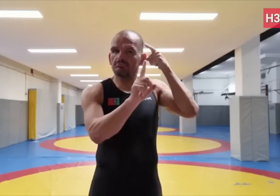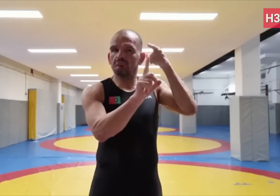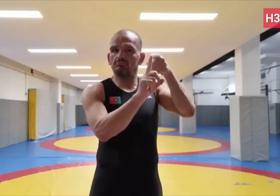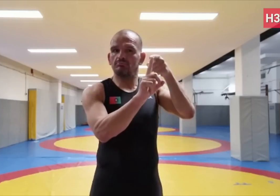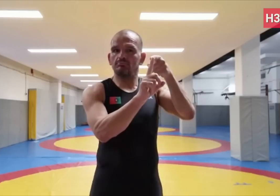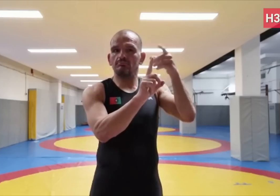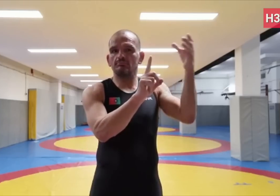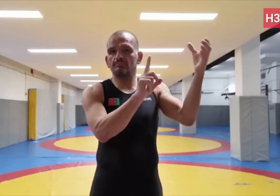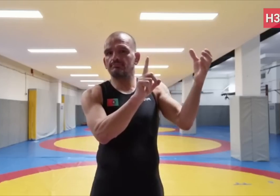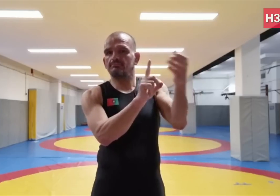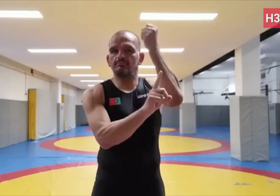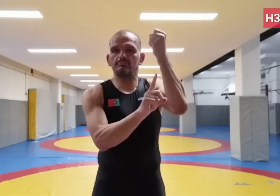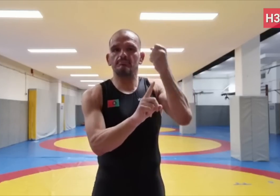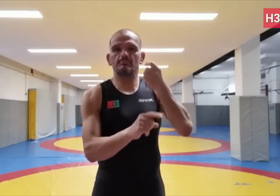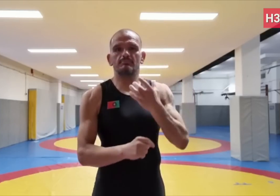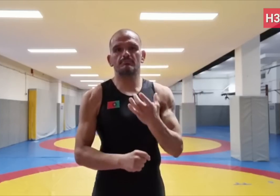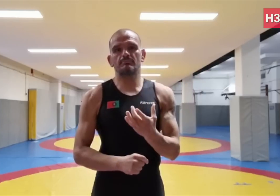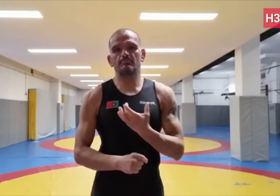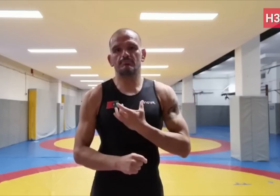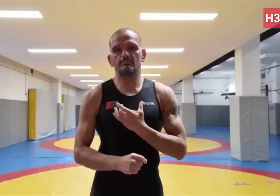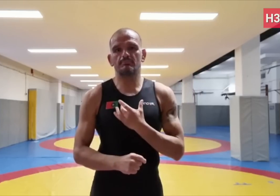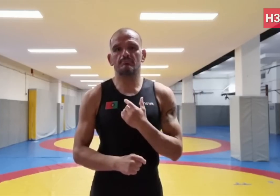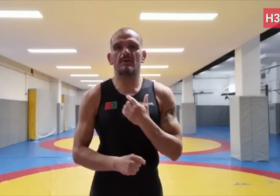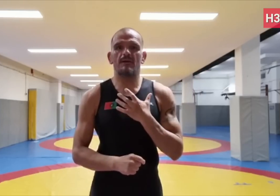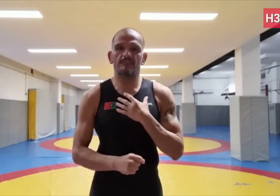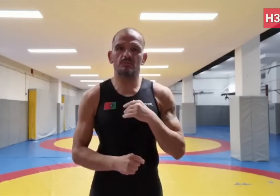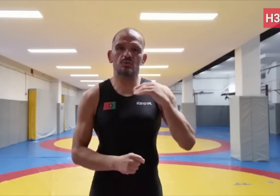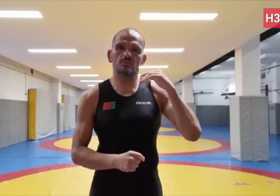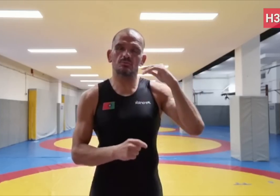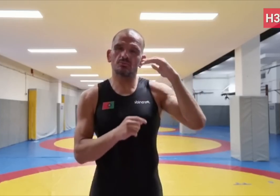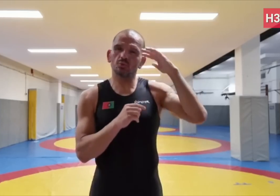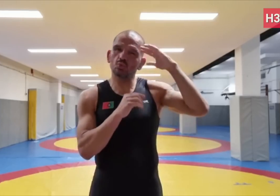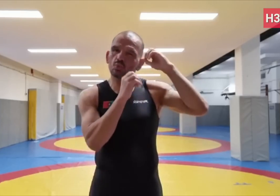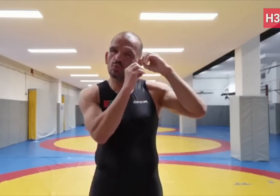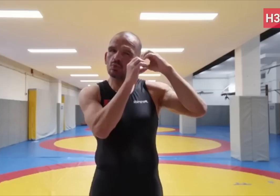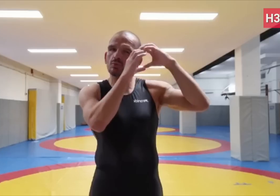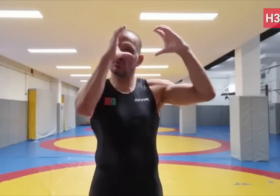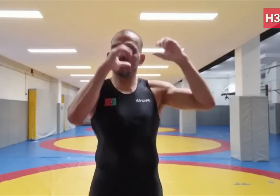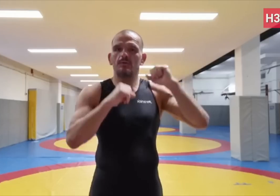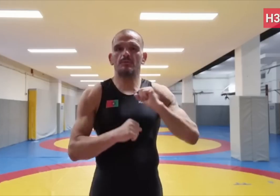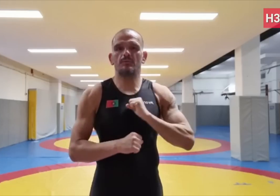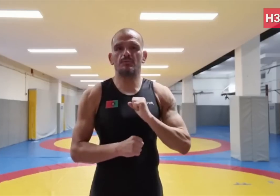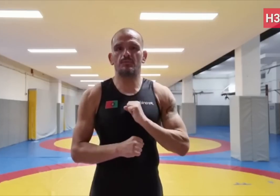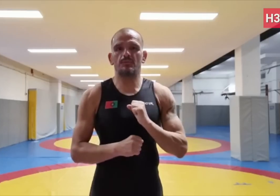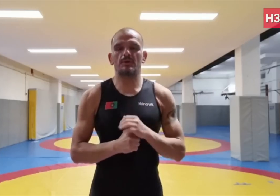I’d win more medals. That’s my dream.